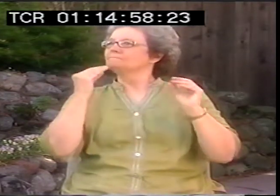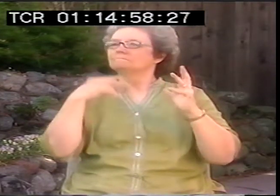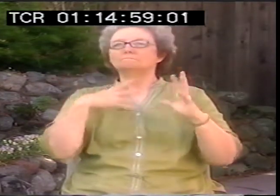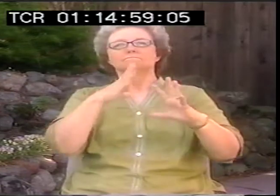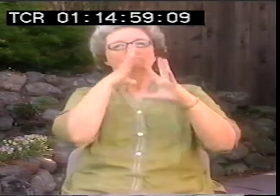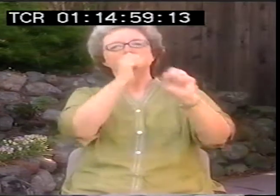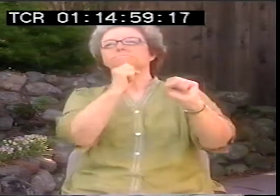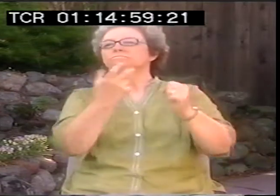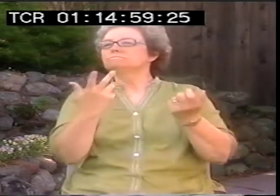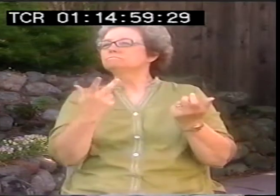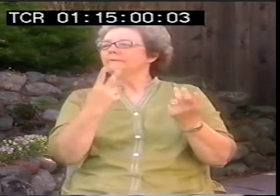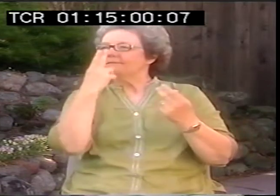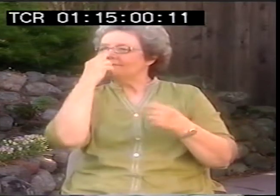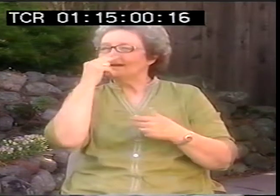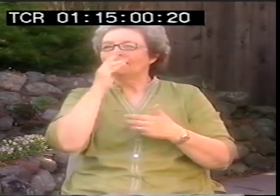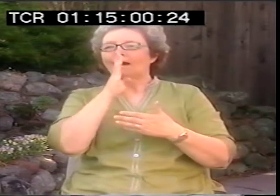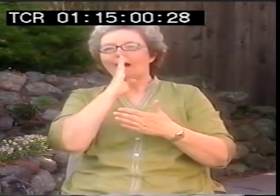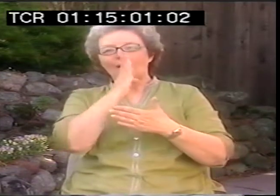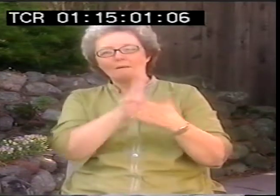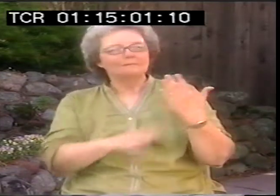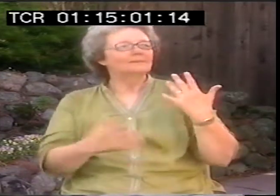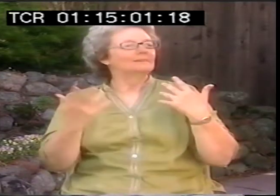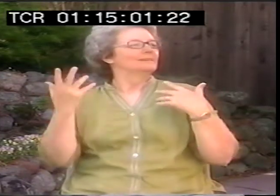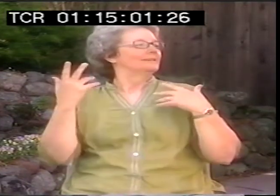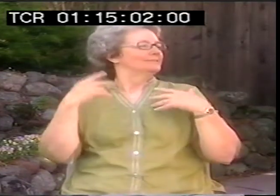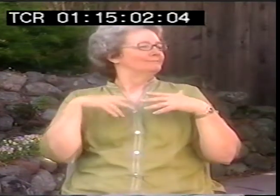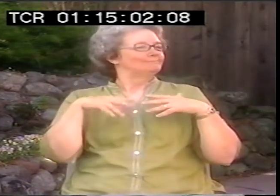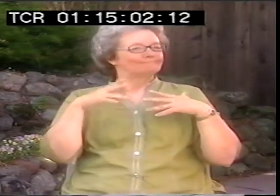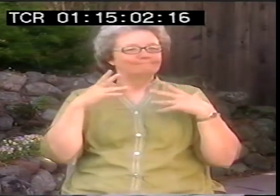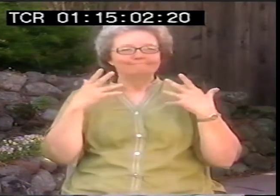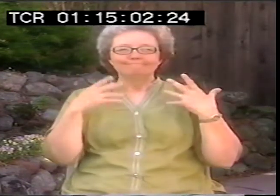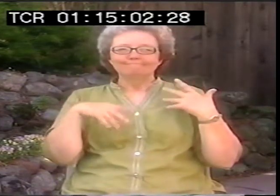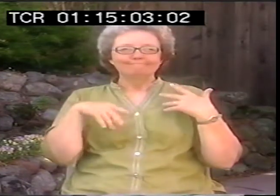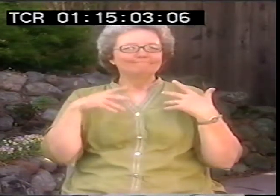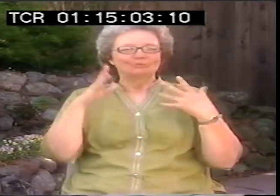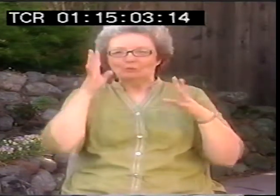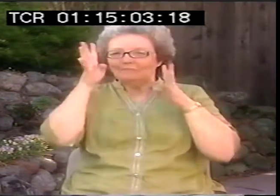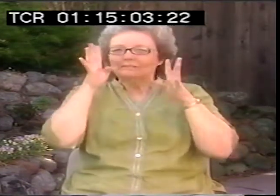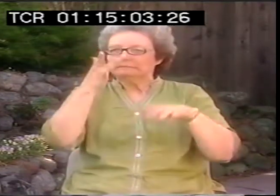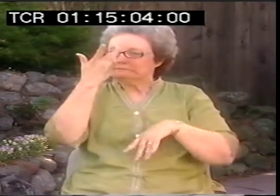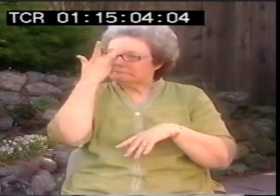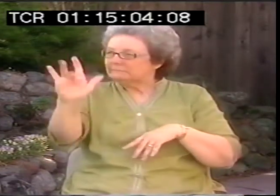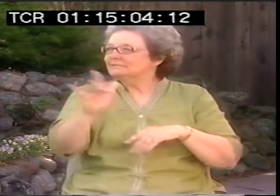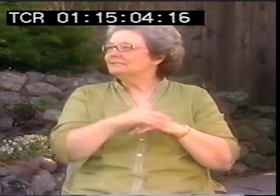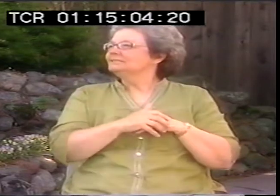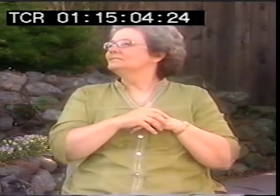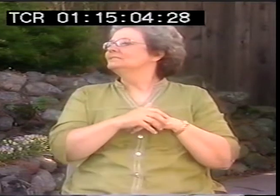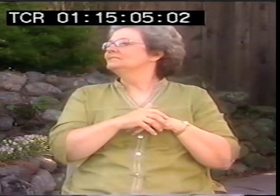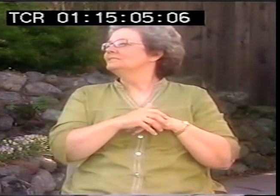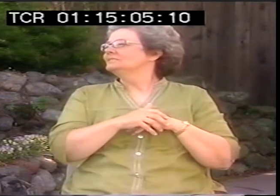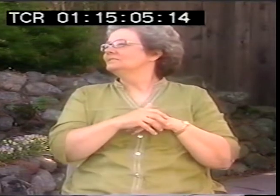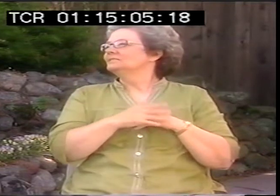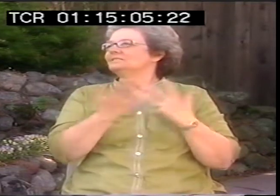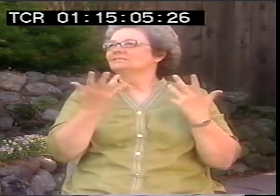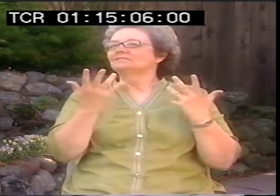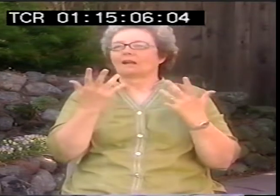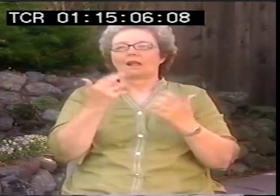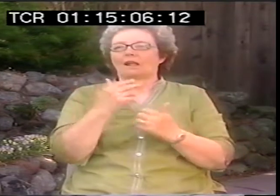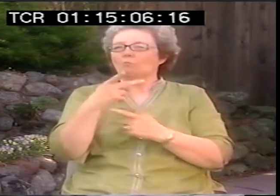I think I was in junior high school at the time. And I was captivated. He was so funny. He was so humble.